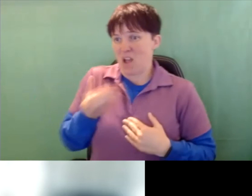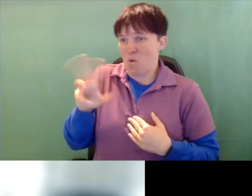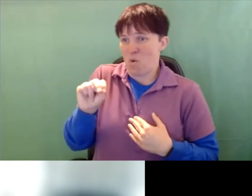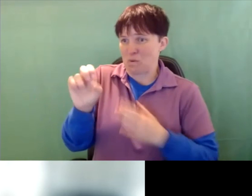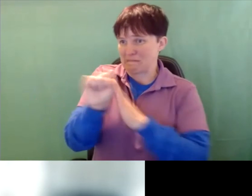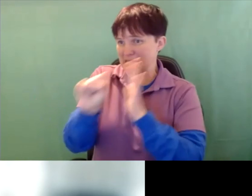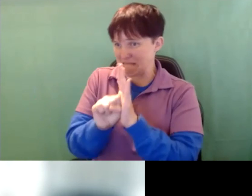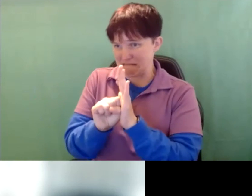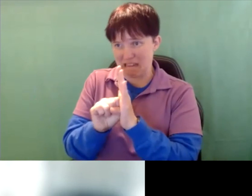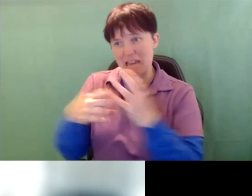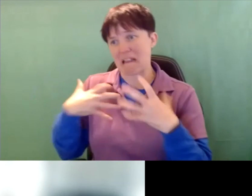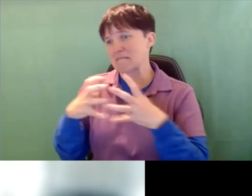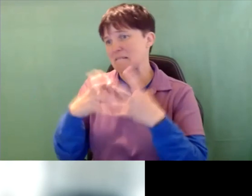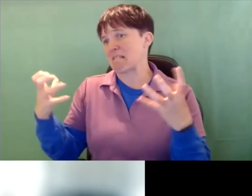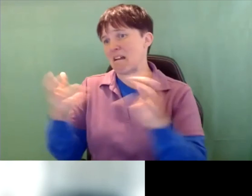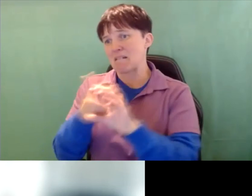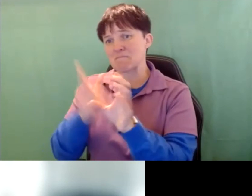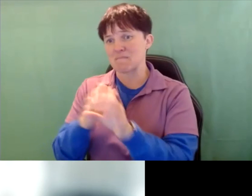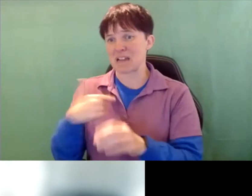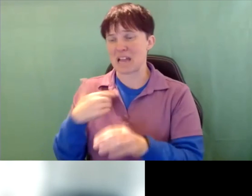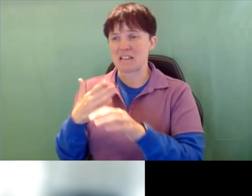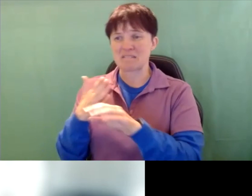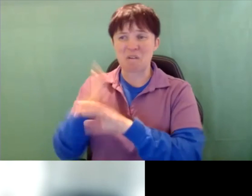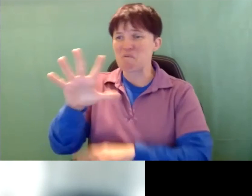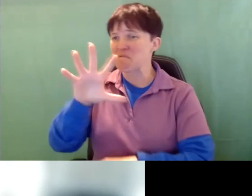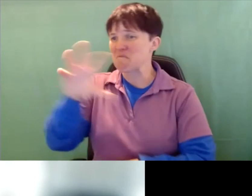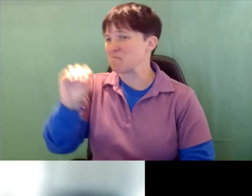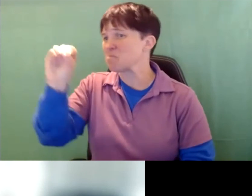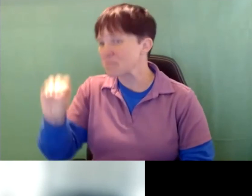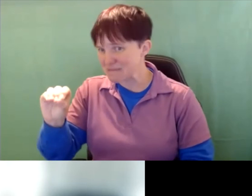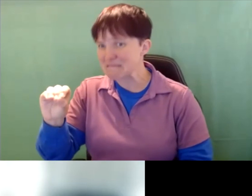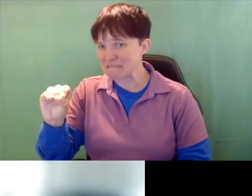own state has a big turnover like over fifty percent. Part of that is, cause they're not